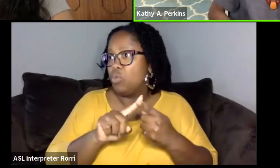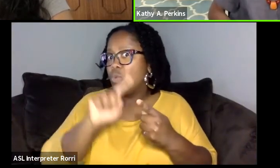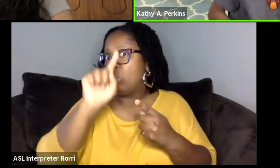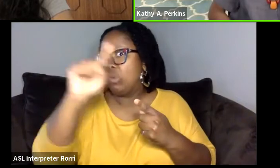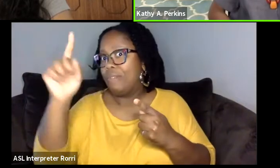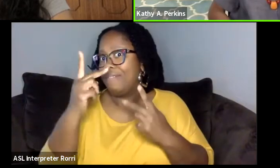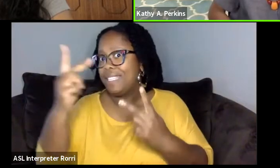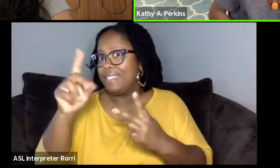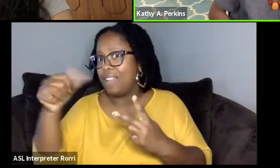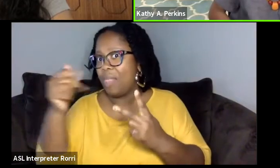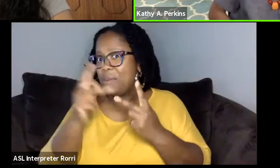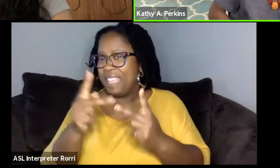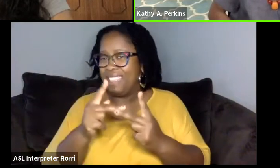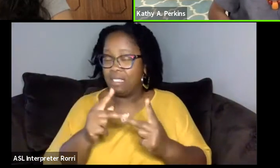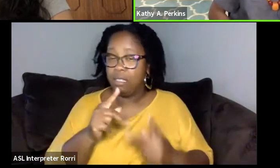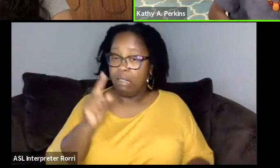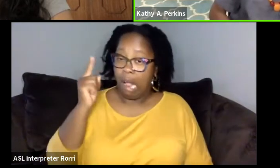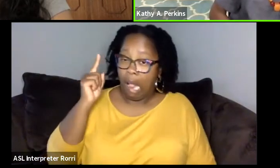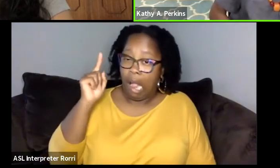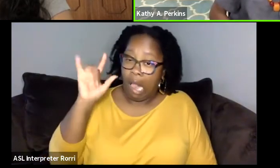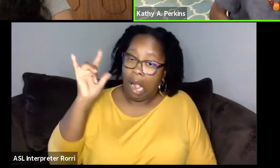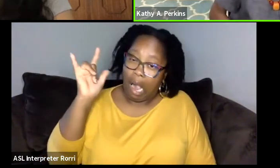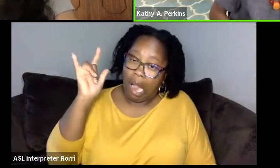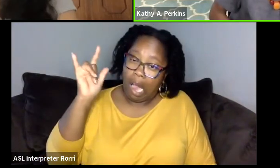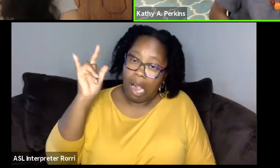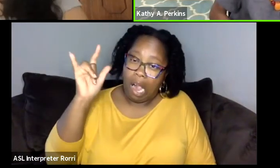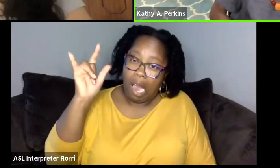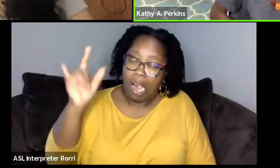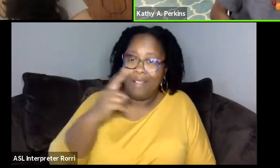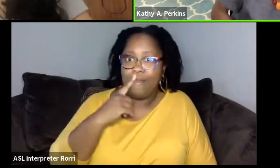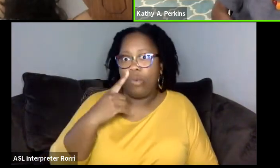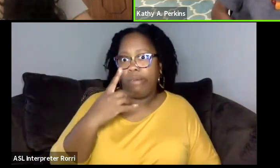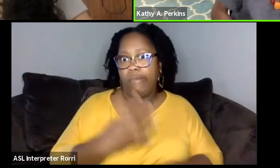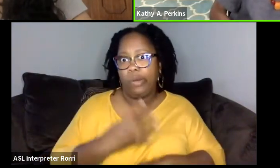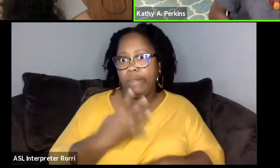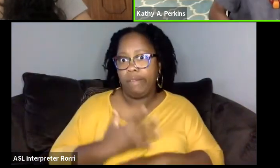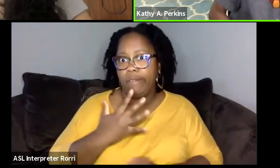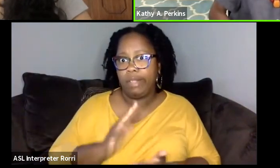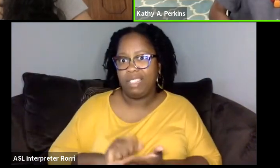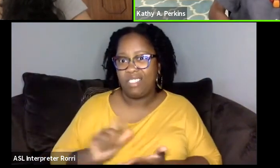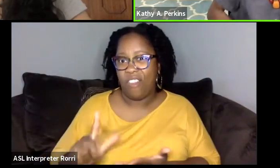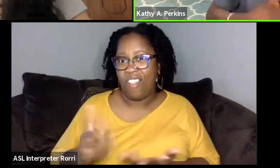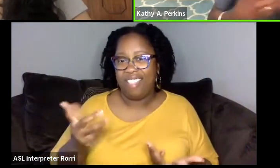I made sure the festival continued in Chicago, a colleague of mine, Sandra Richardson